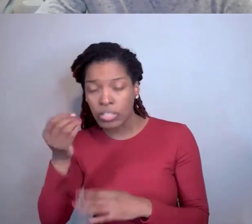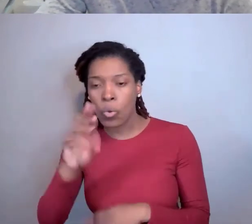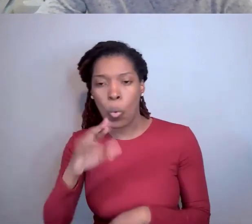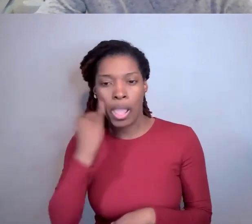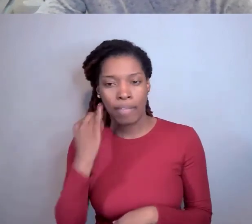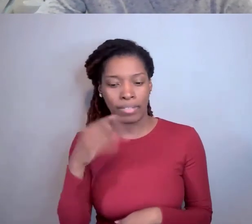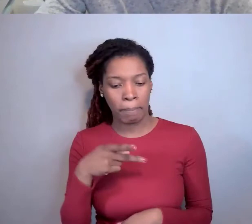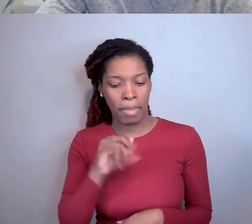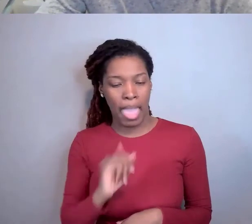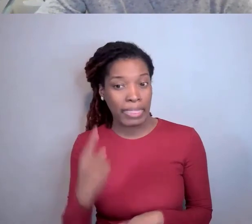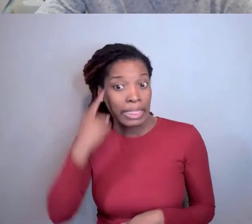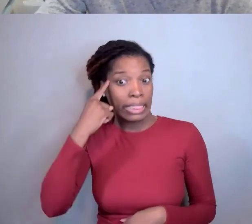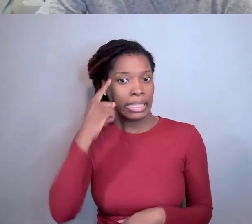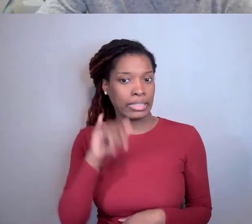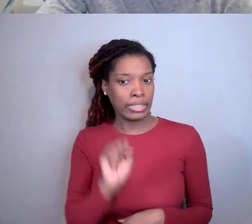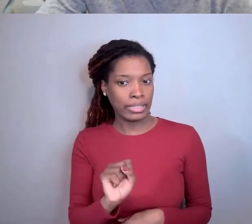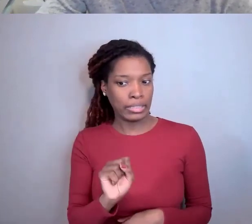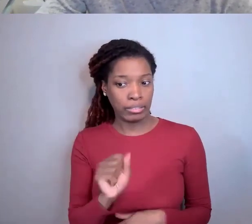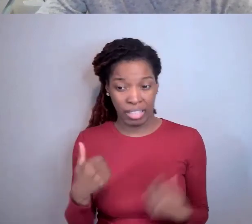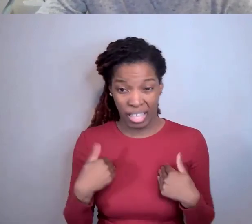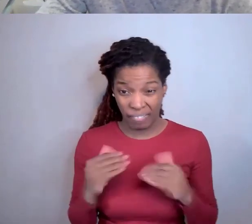Are there clear criteria for defining this?